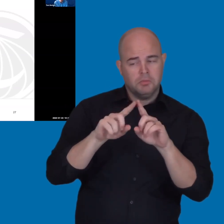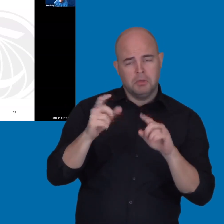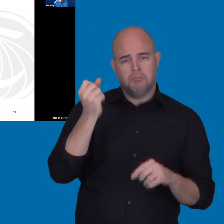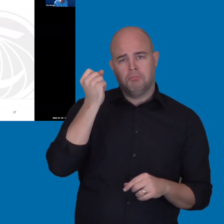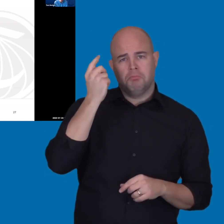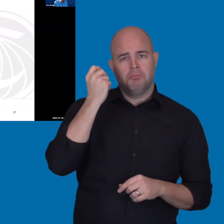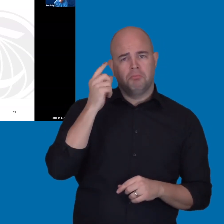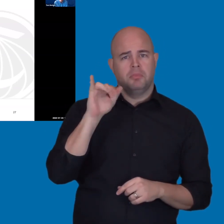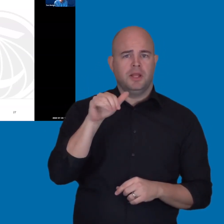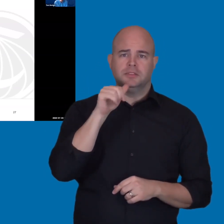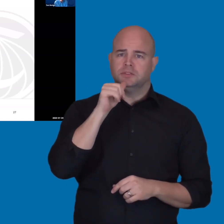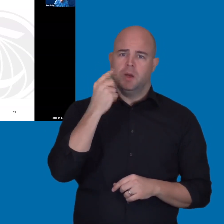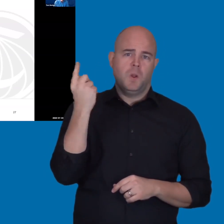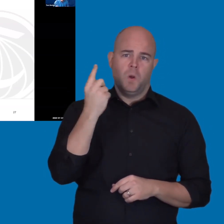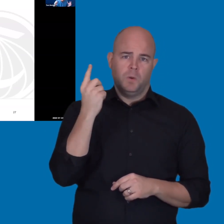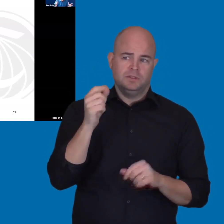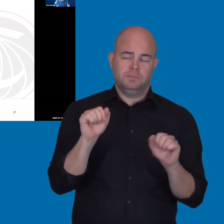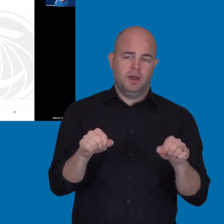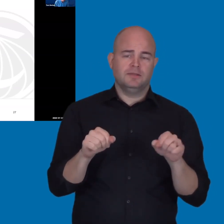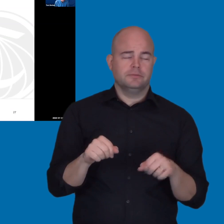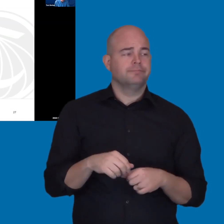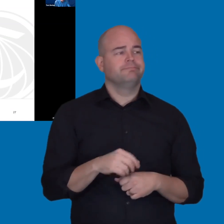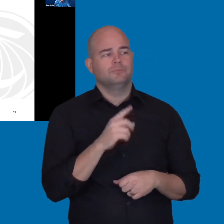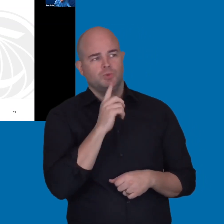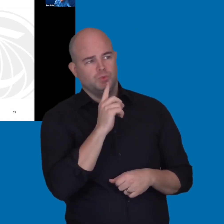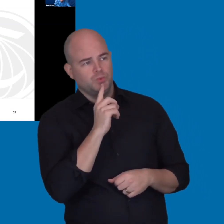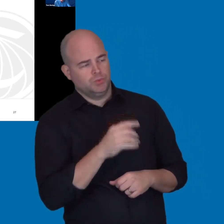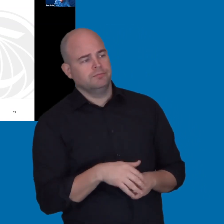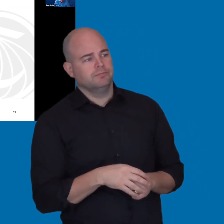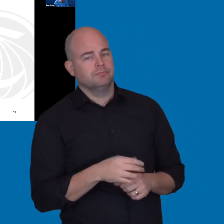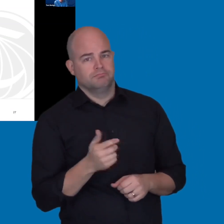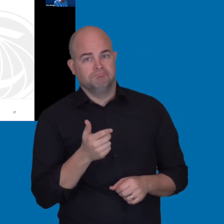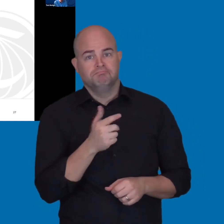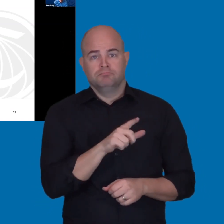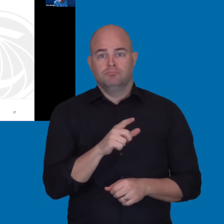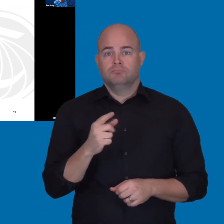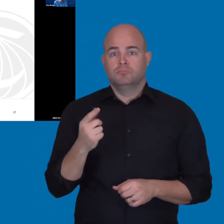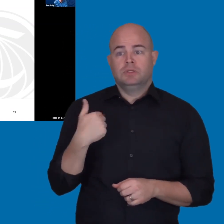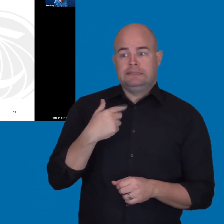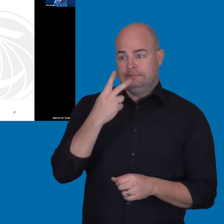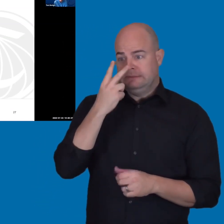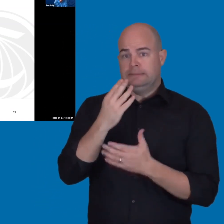But understanding that's not always possible as well. I mean, I've had situations